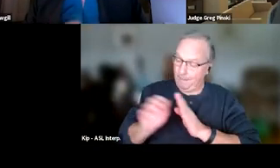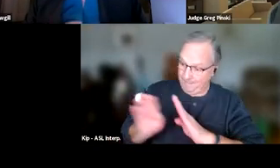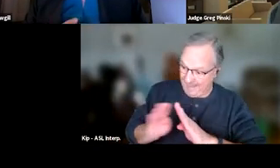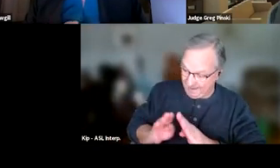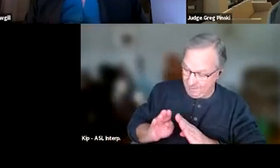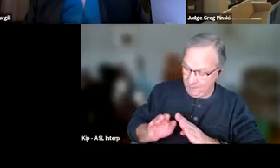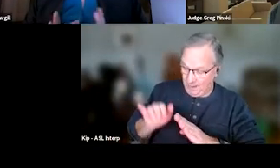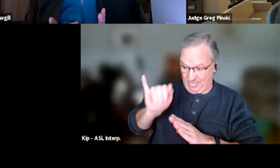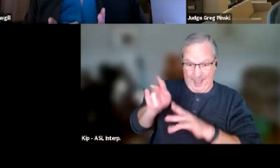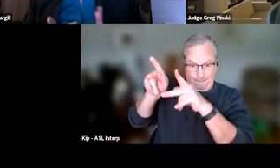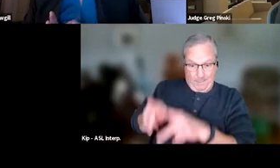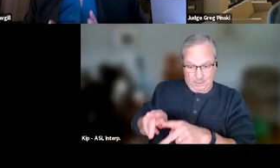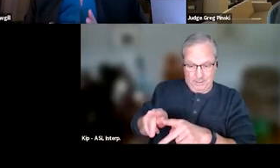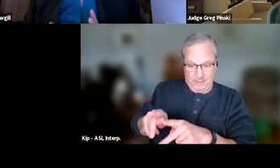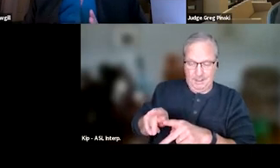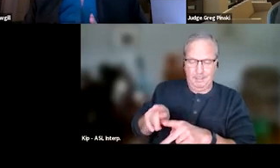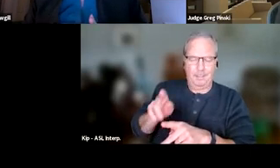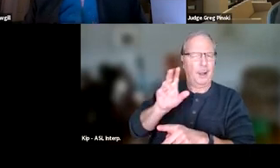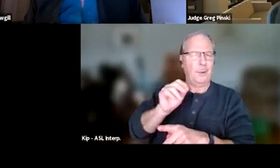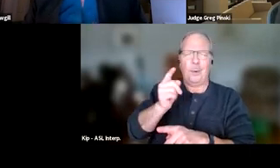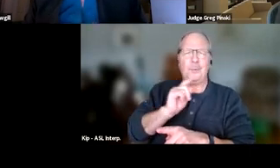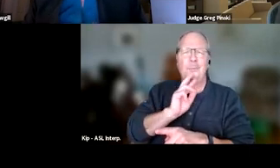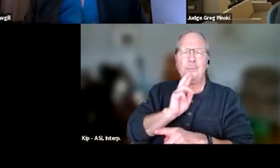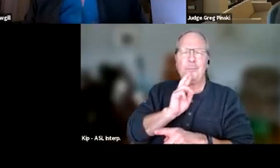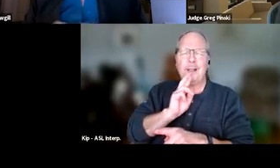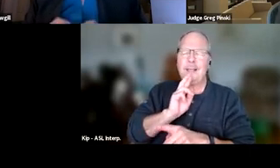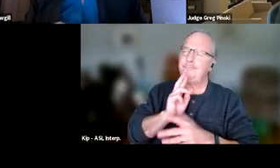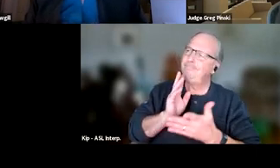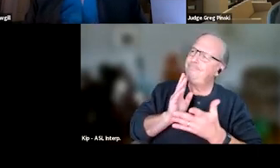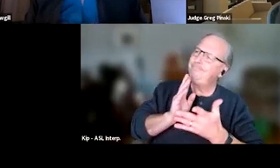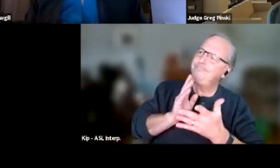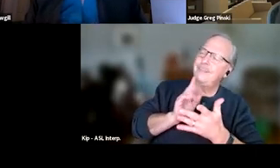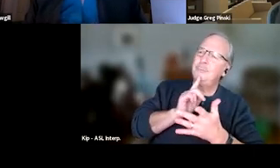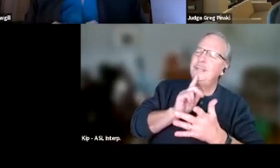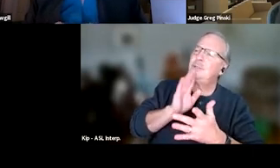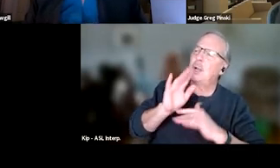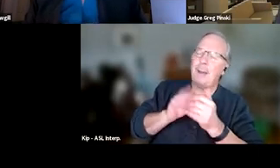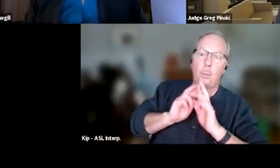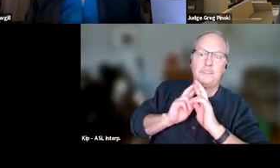but then no one really talks about our response to the behavior. And so it's really important that you stay focused